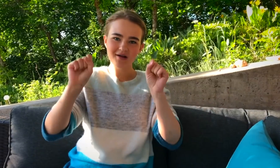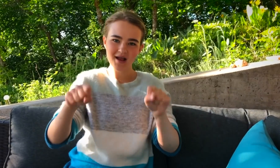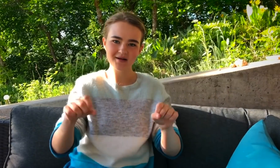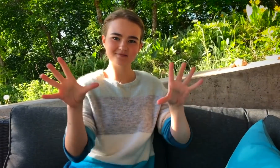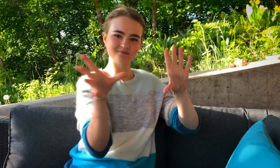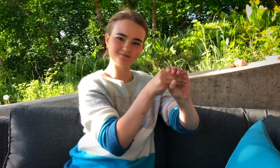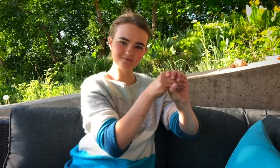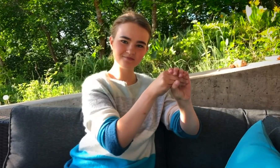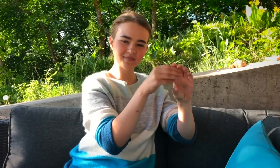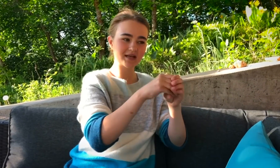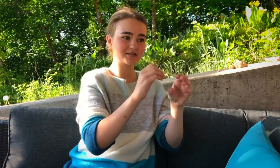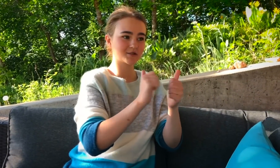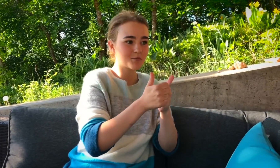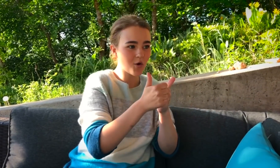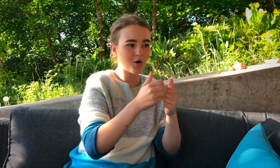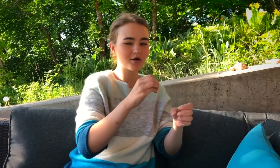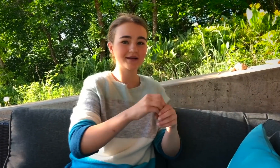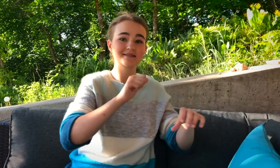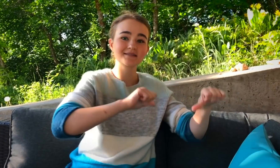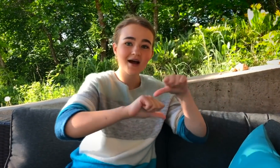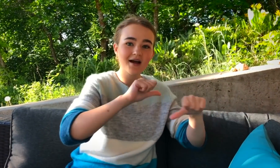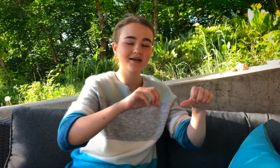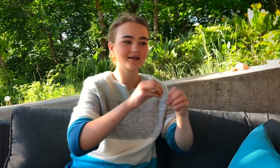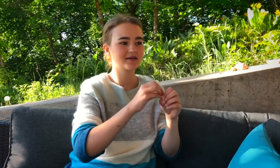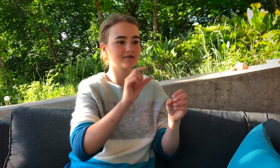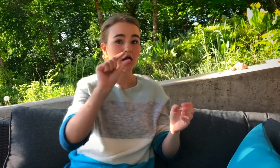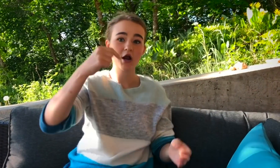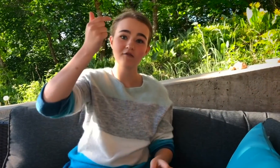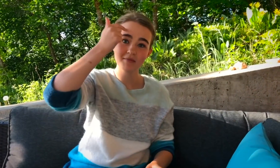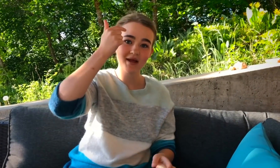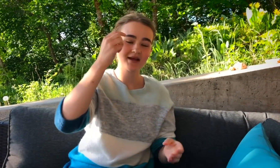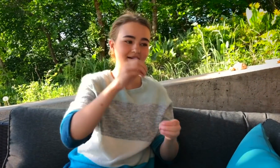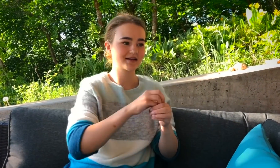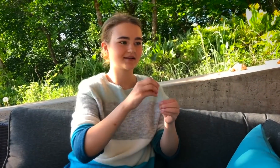SO THAT EVERYONE IS INCLUDED. IN SPORTS, SCIENCE, GOVERNMENT,